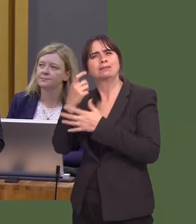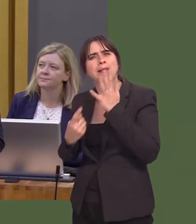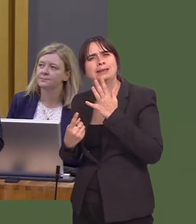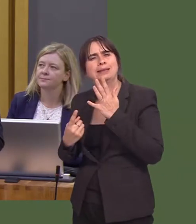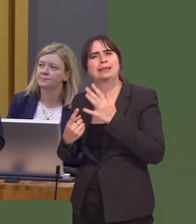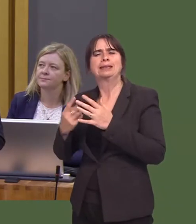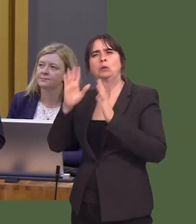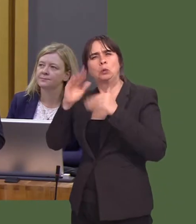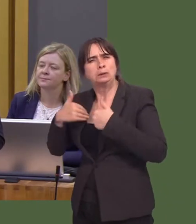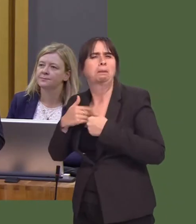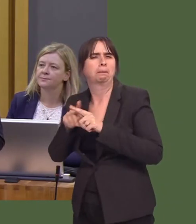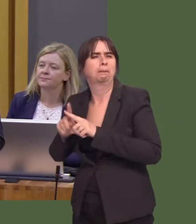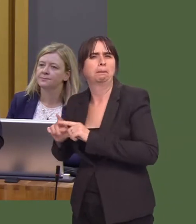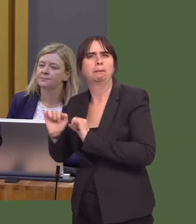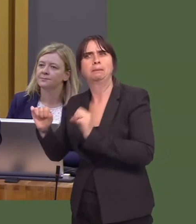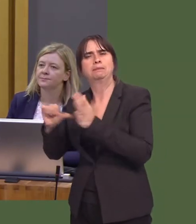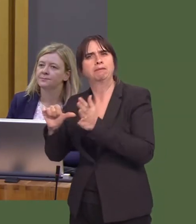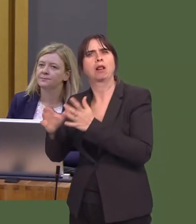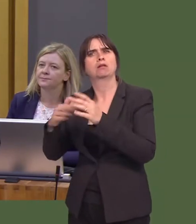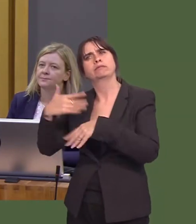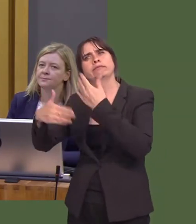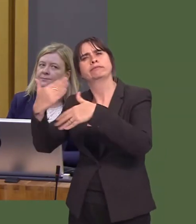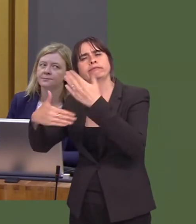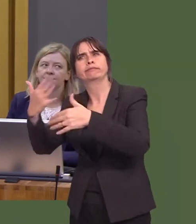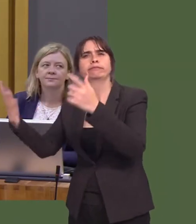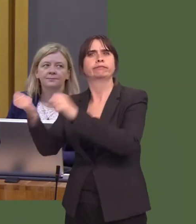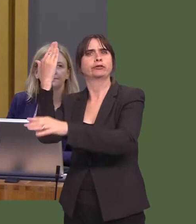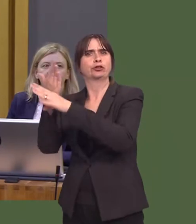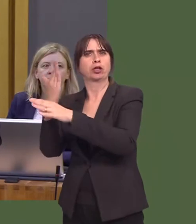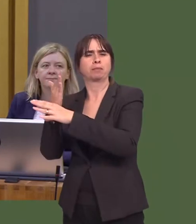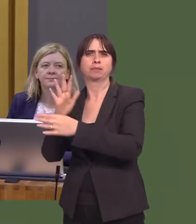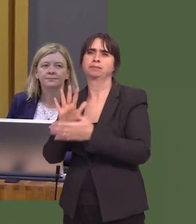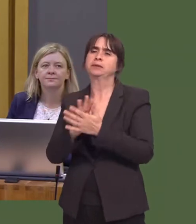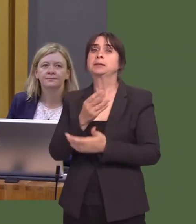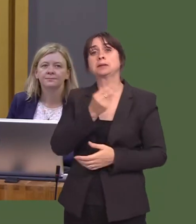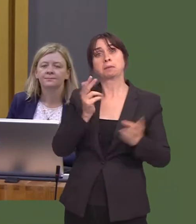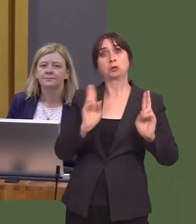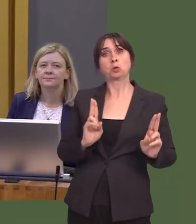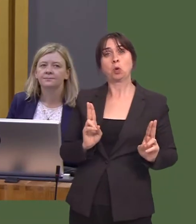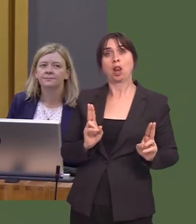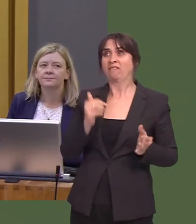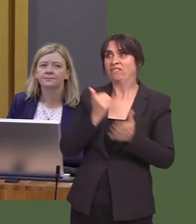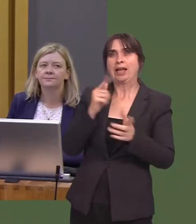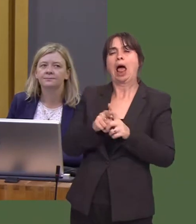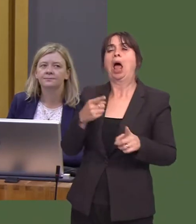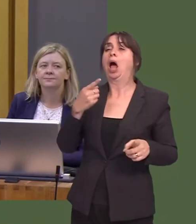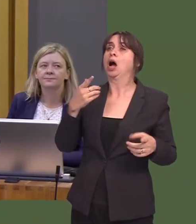Now, there are some schools that put on assimilated work placements, and, for those, itís wonderful because they are in a safe and familiar environment.